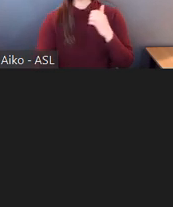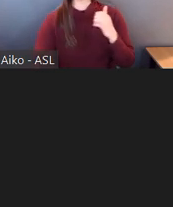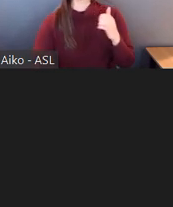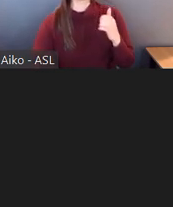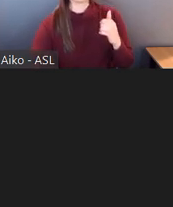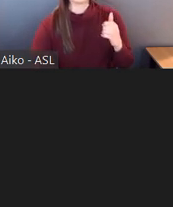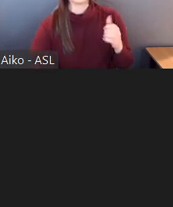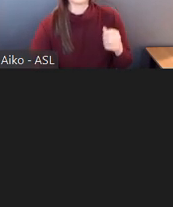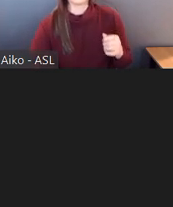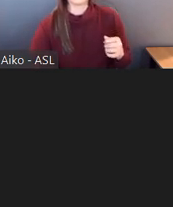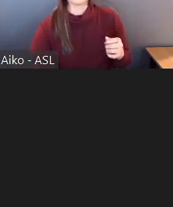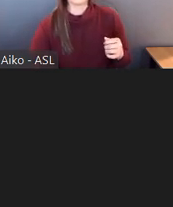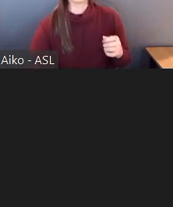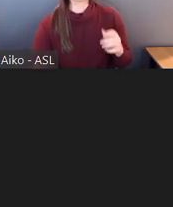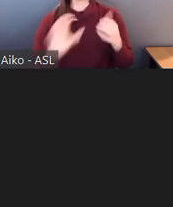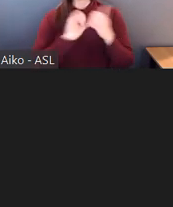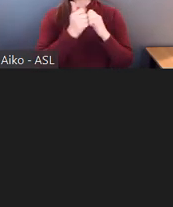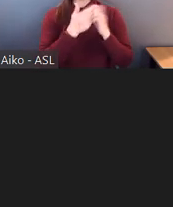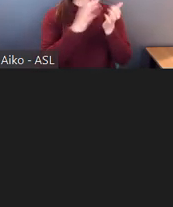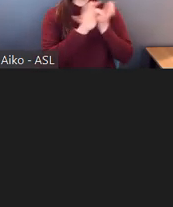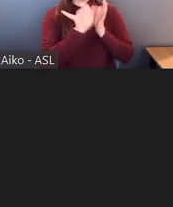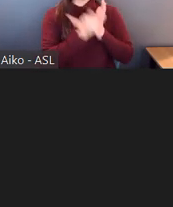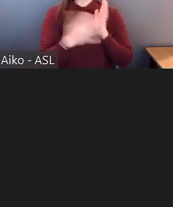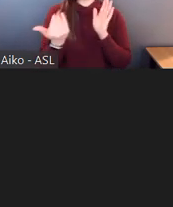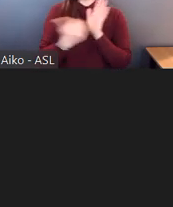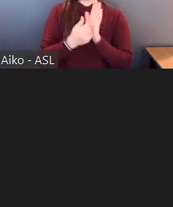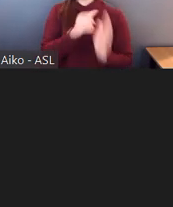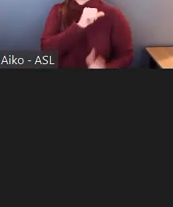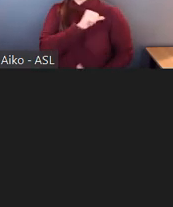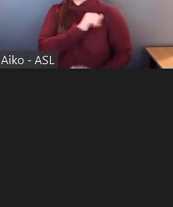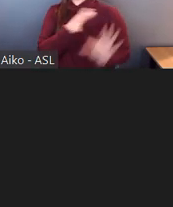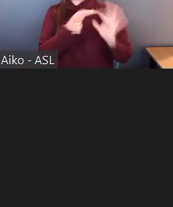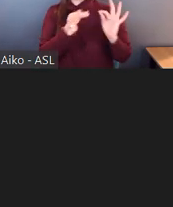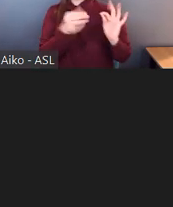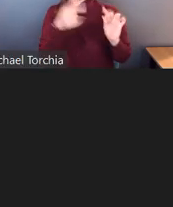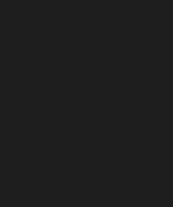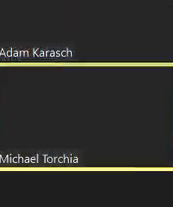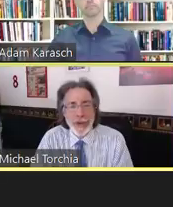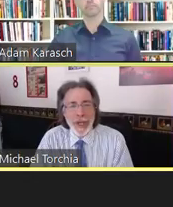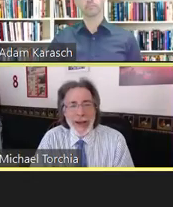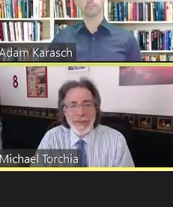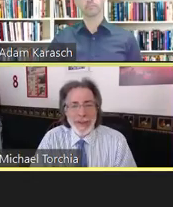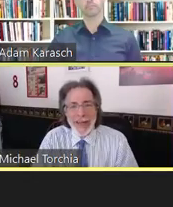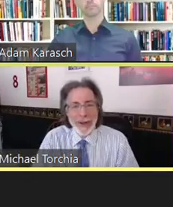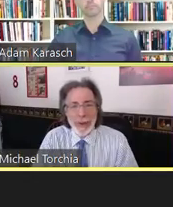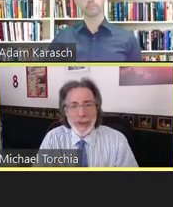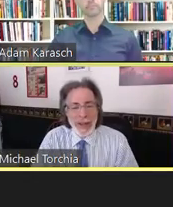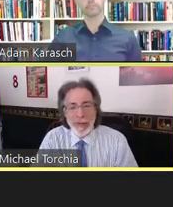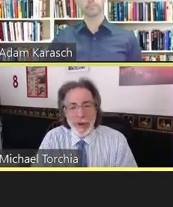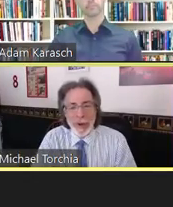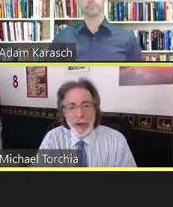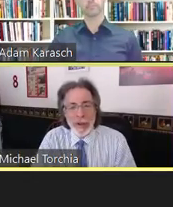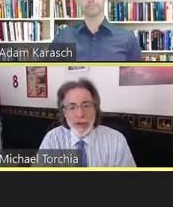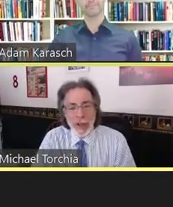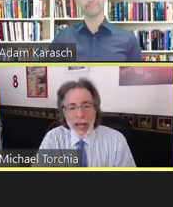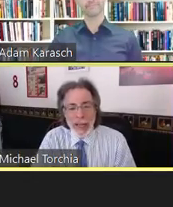And as Adam said, this presentation is being recorded, so we don't want you to feel like you have to take notes on every one of these slides.